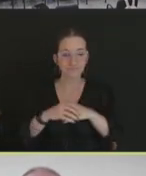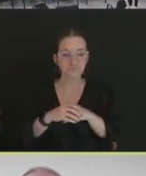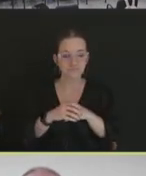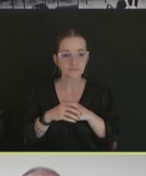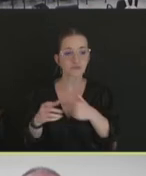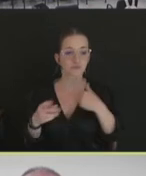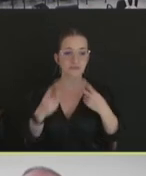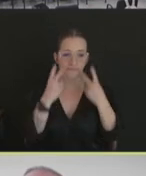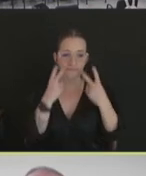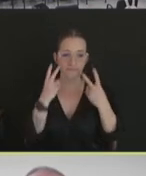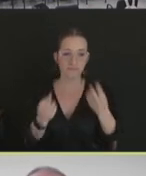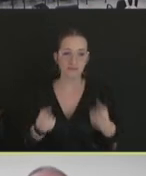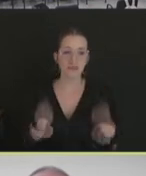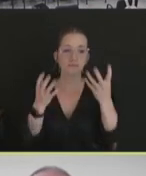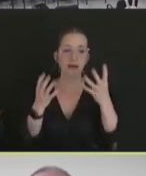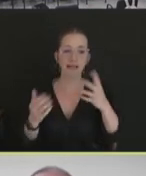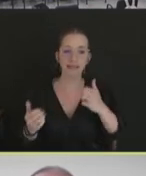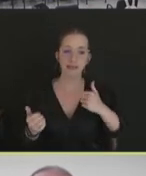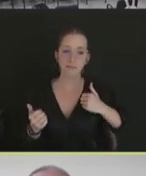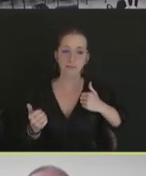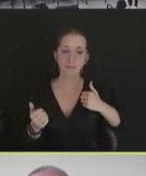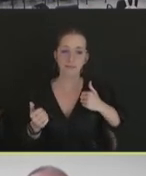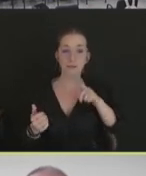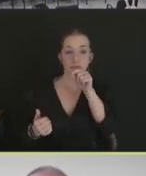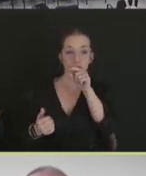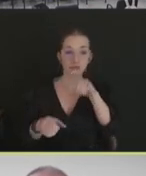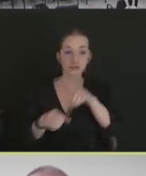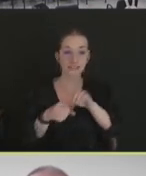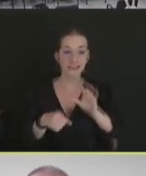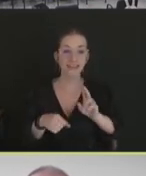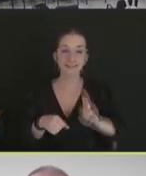the poultry in the upper Midwest here that have been infected. But again, we were -- we've had